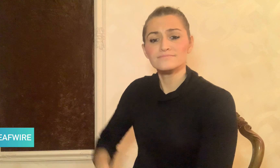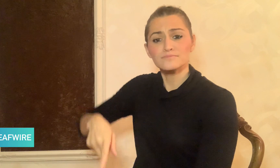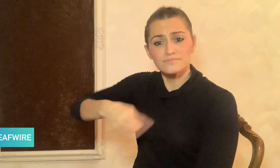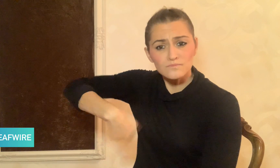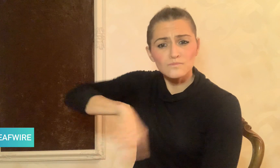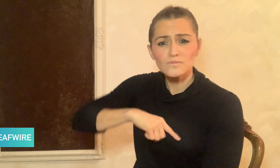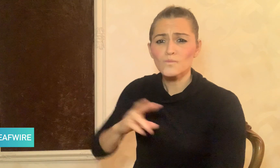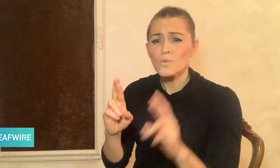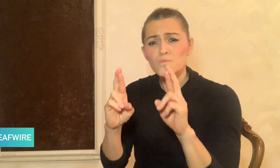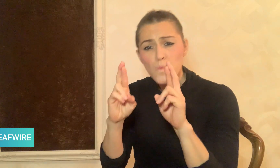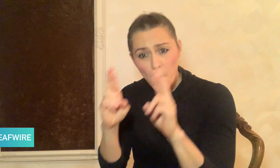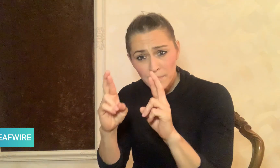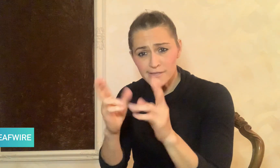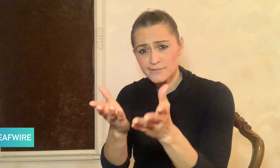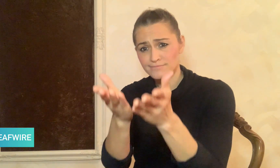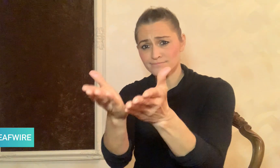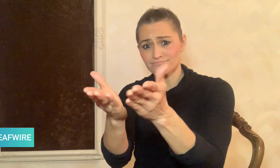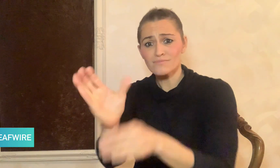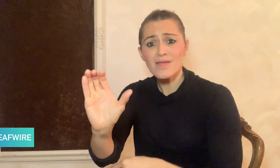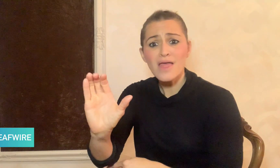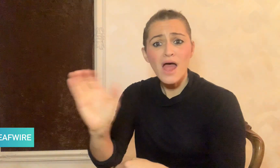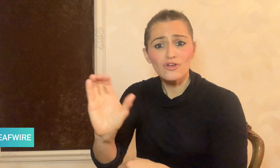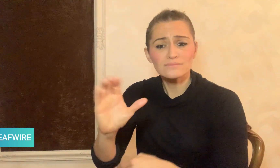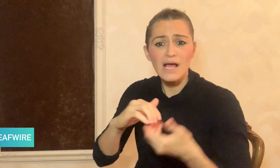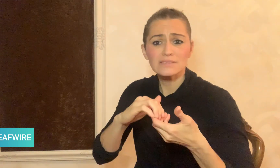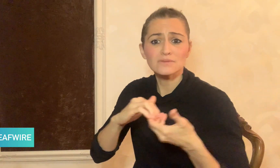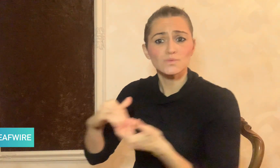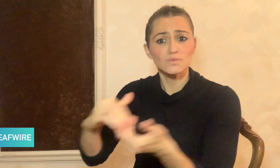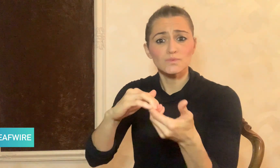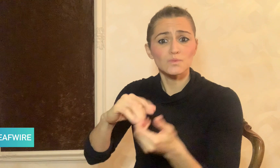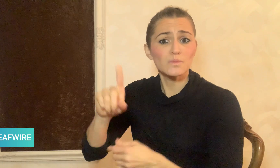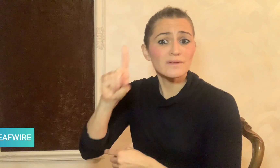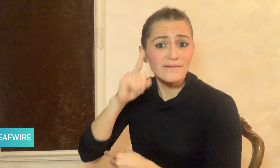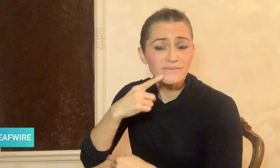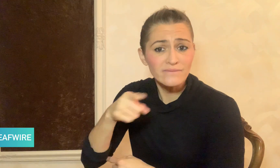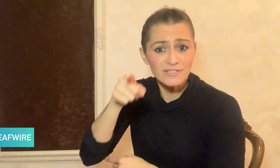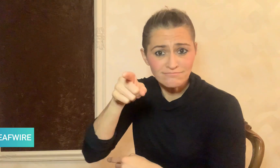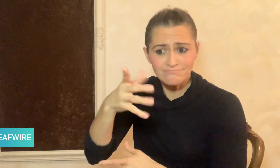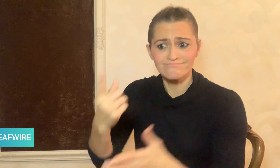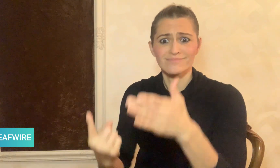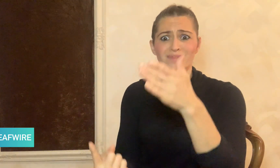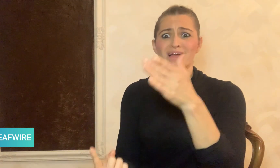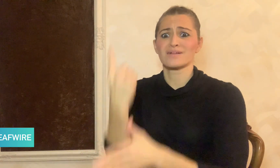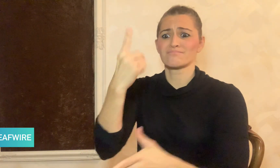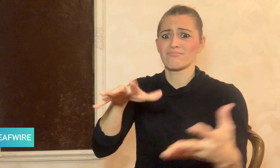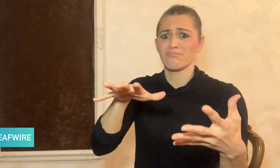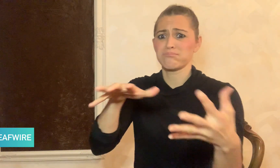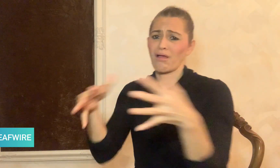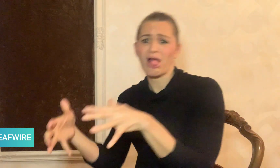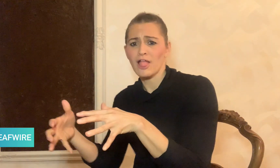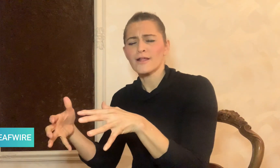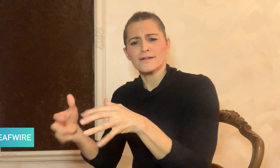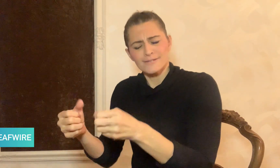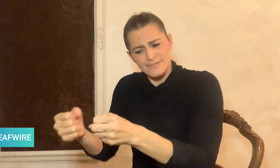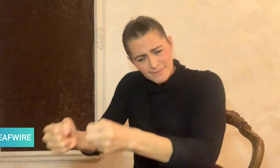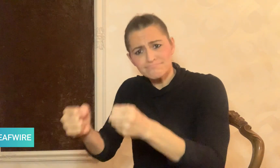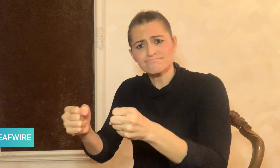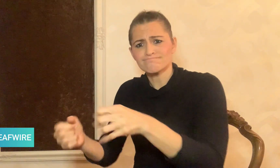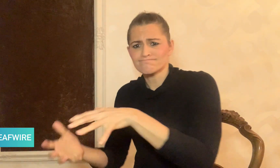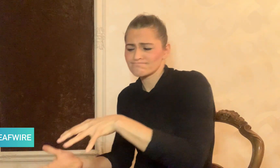We hope the Calgary Association of the Deaf will recover and